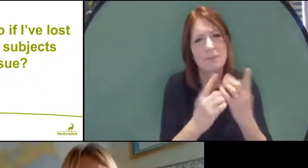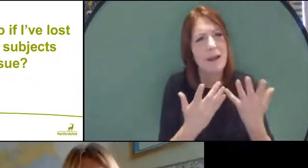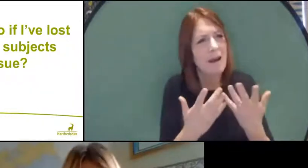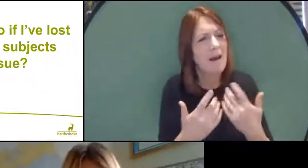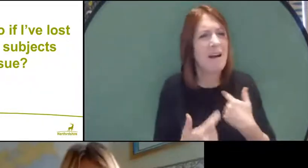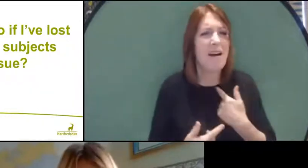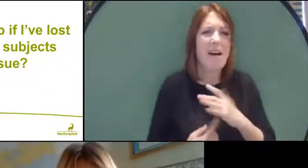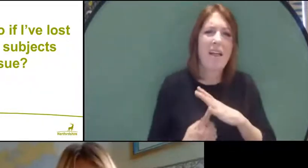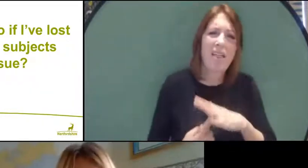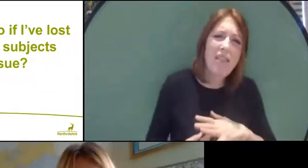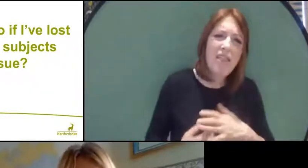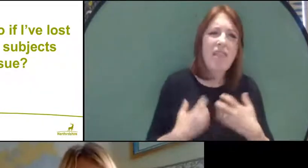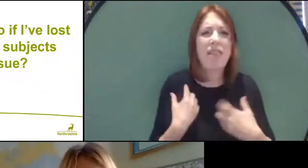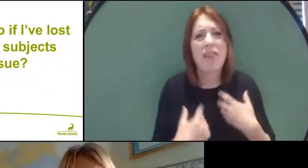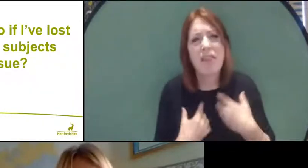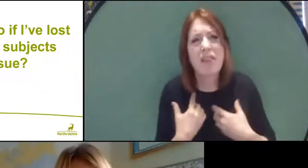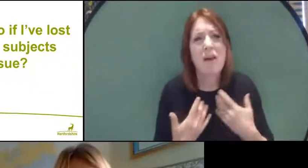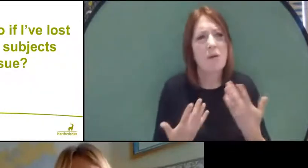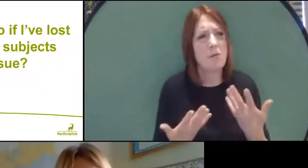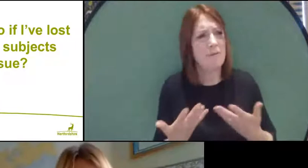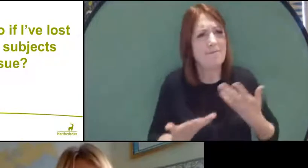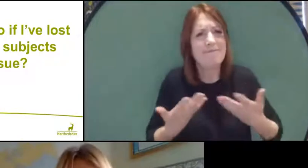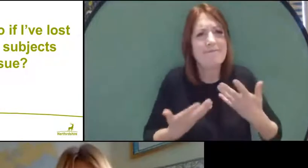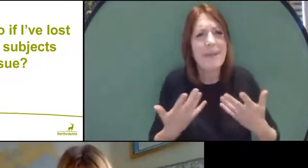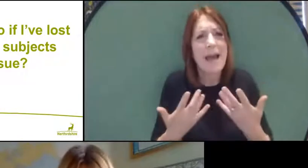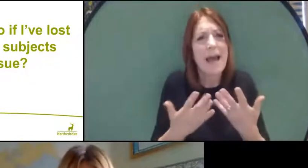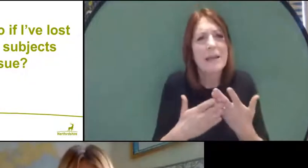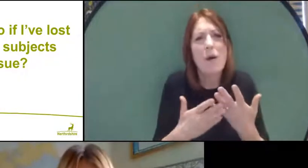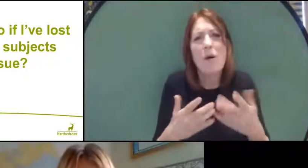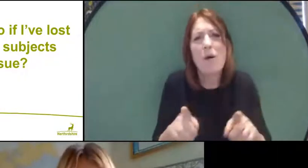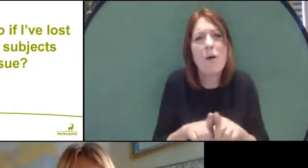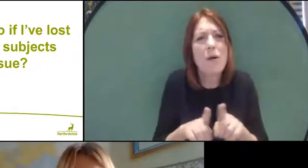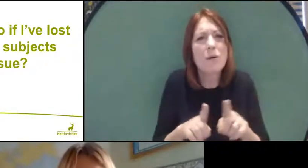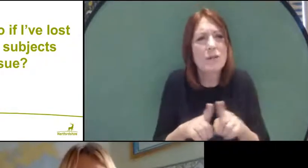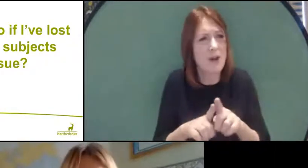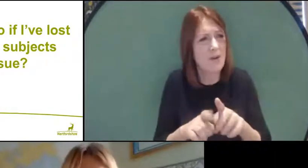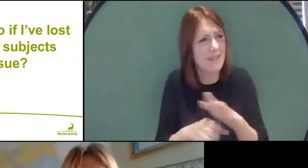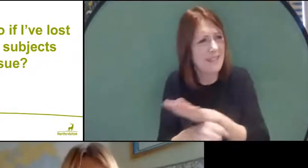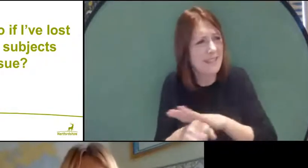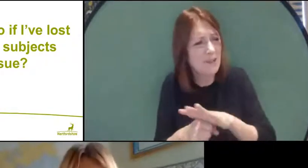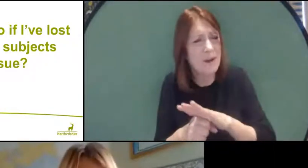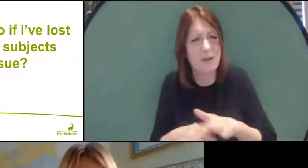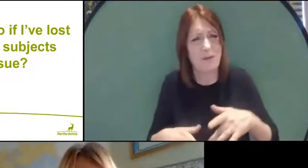what your motivation is and how the current situation is affecting your motivation